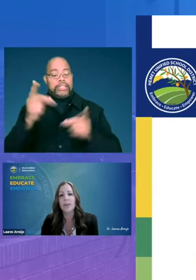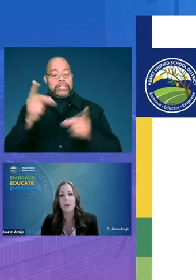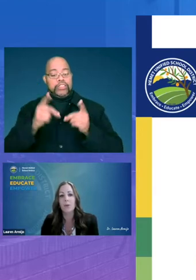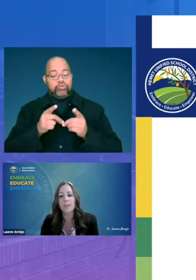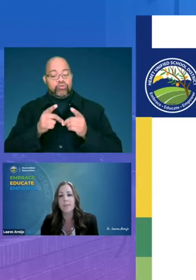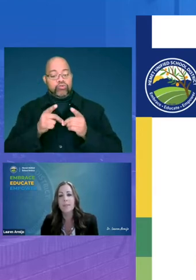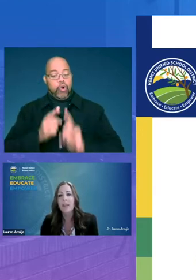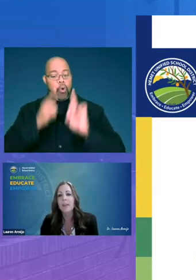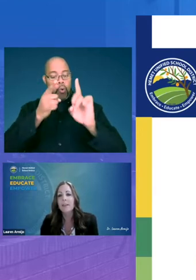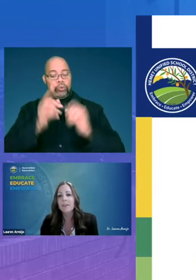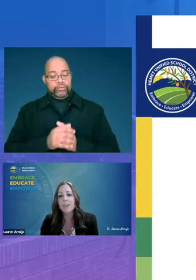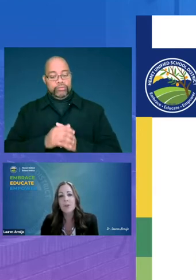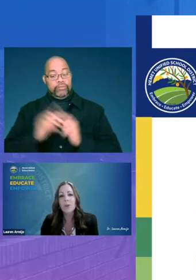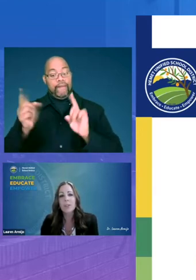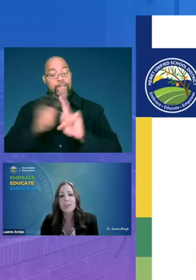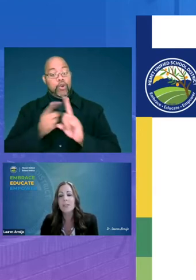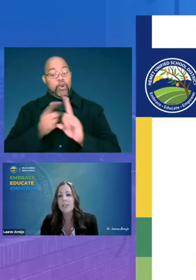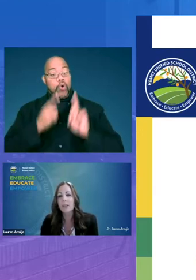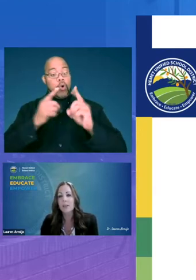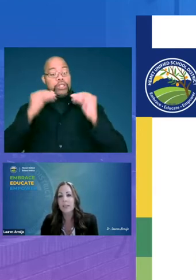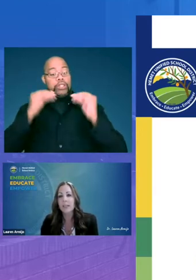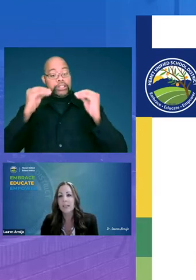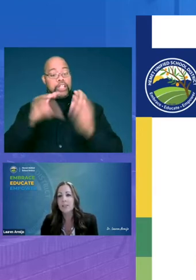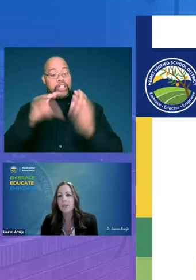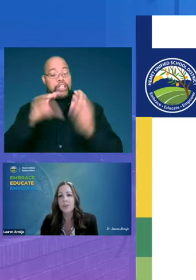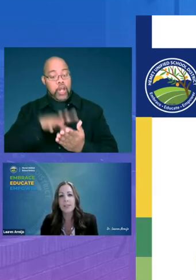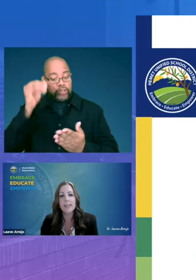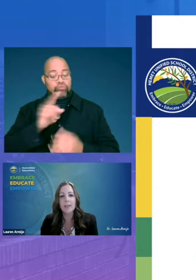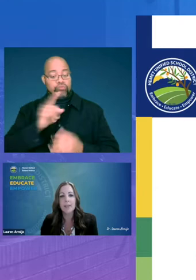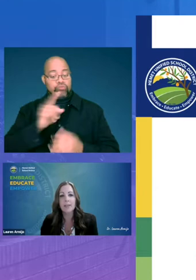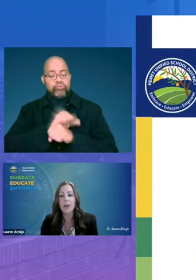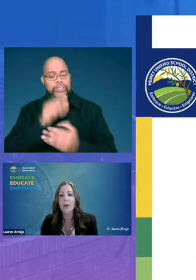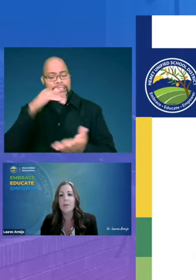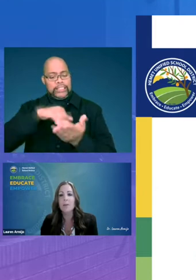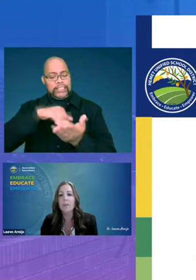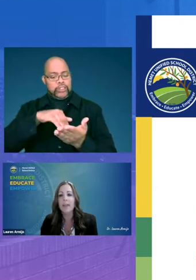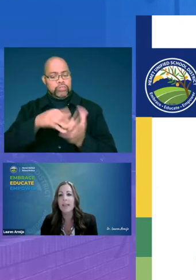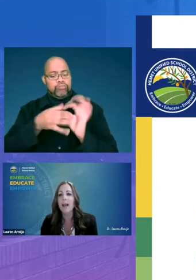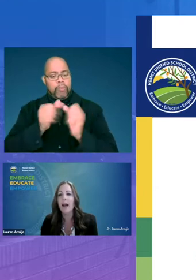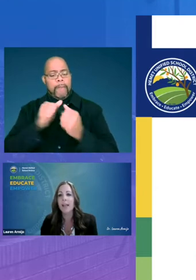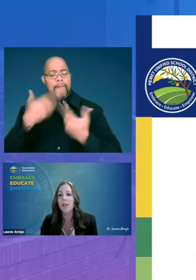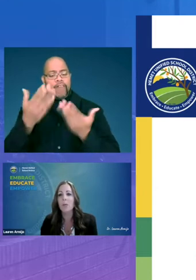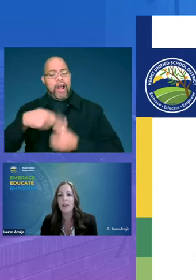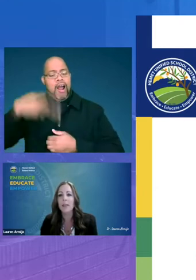goals the first goal teaching and learning is truly centered around providing a high quality